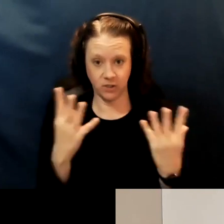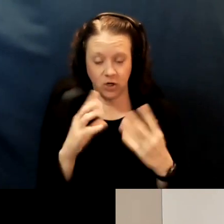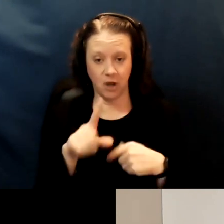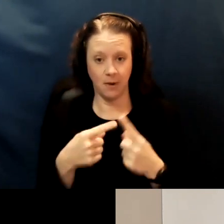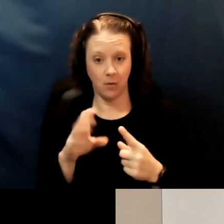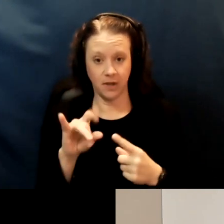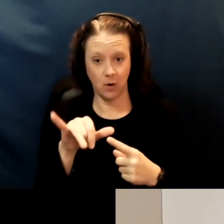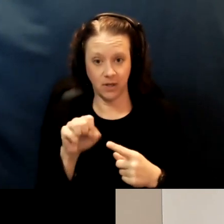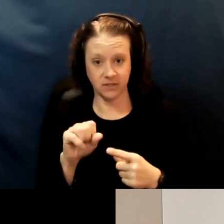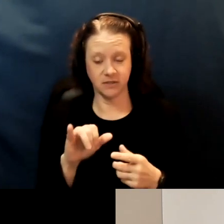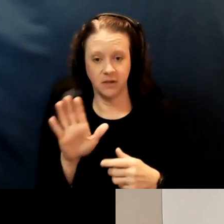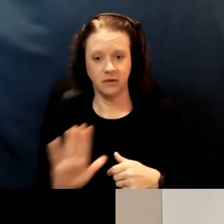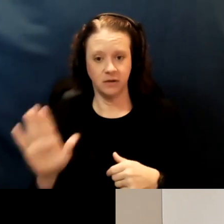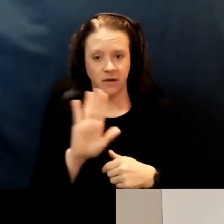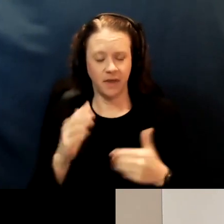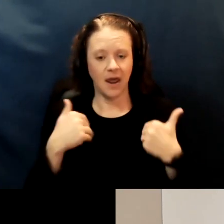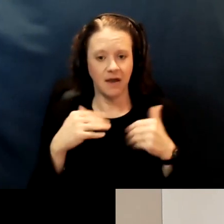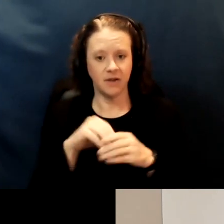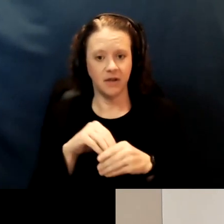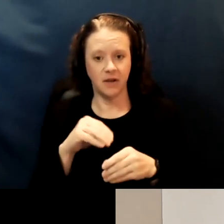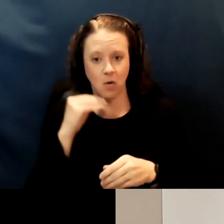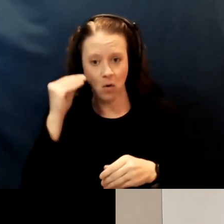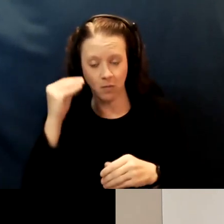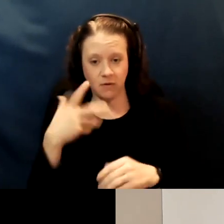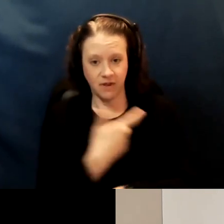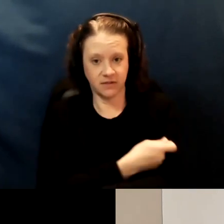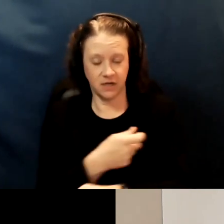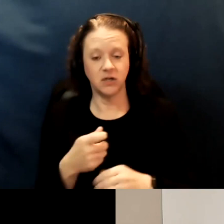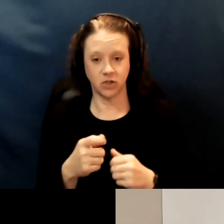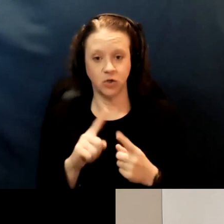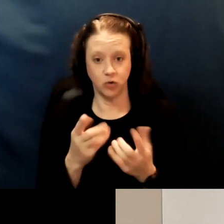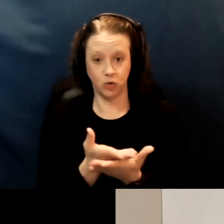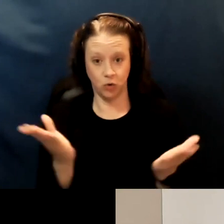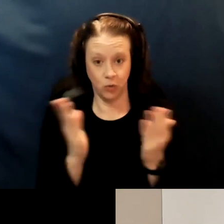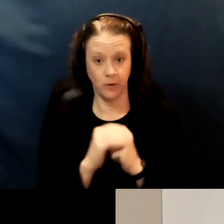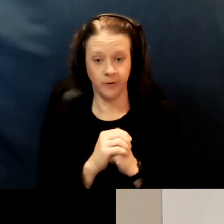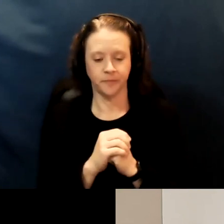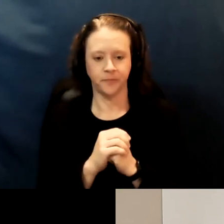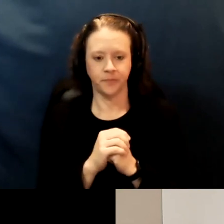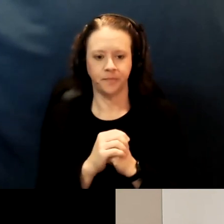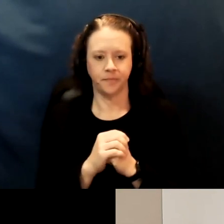various counties that have in-home vaccines scheduled, or are doing them already.